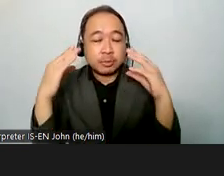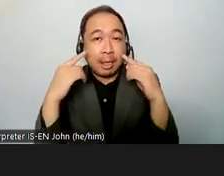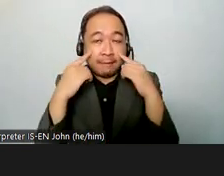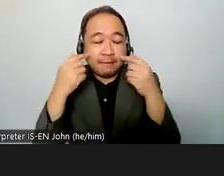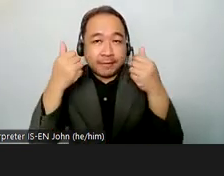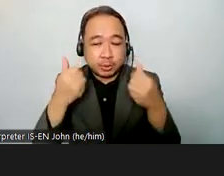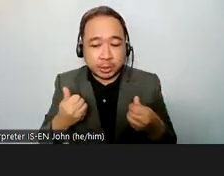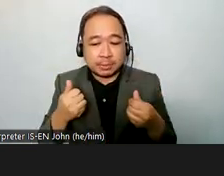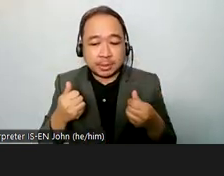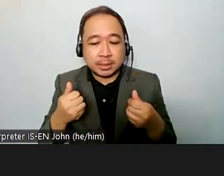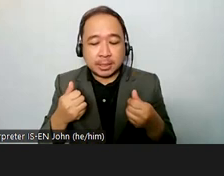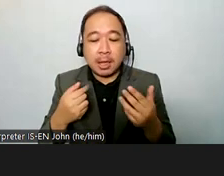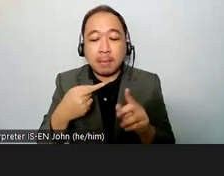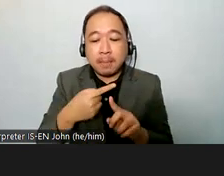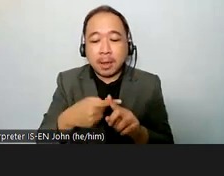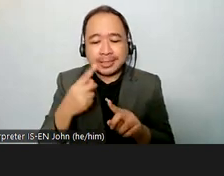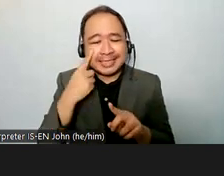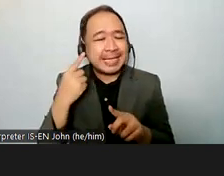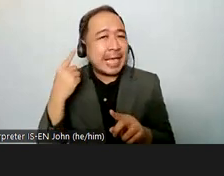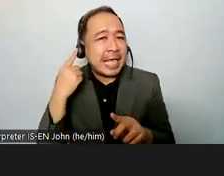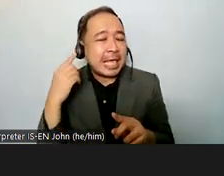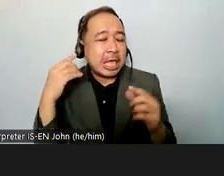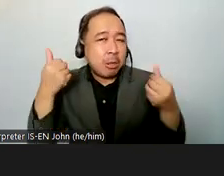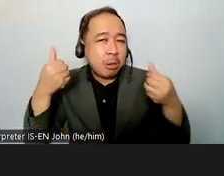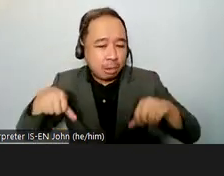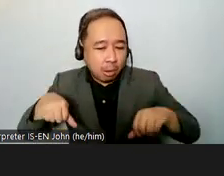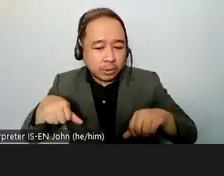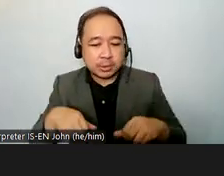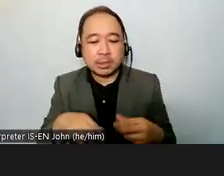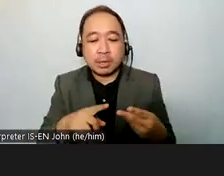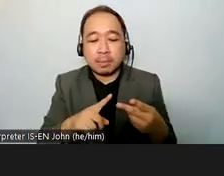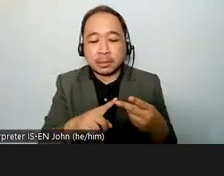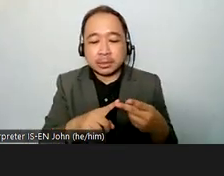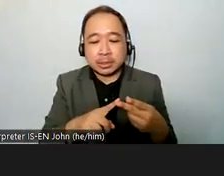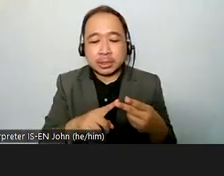of secondary school with a specialization in social sciences and she will graduate